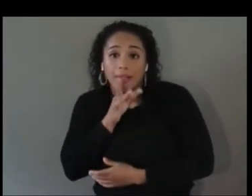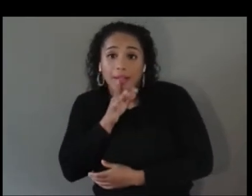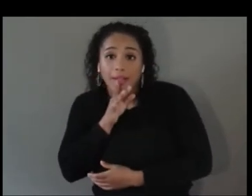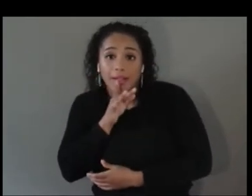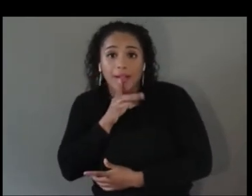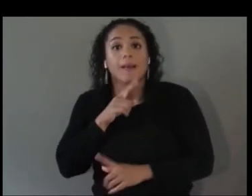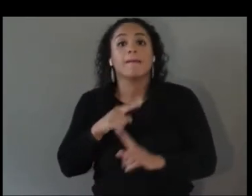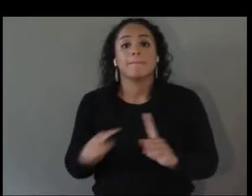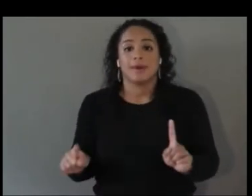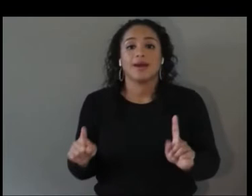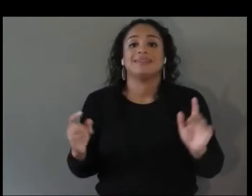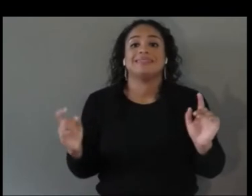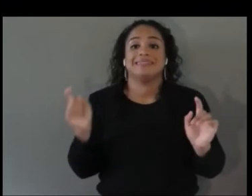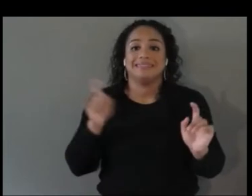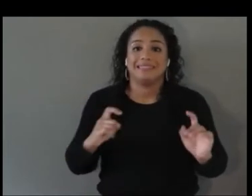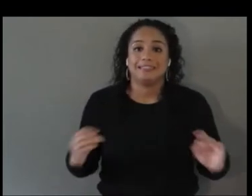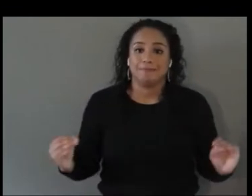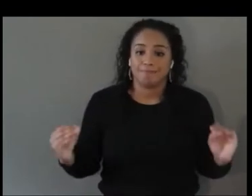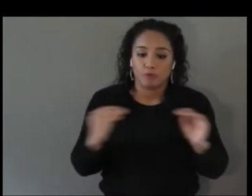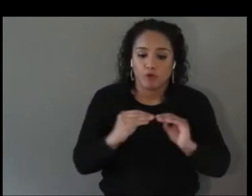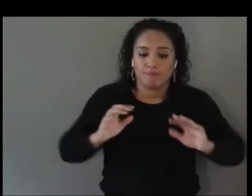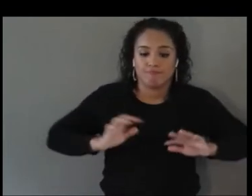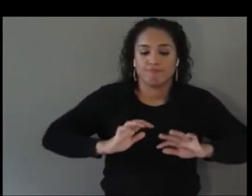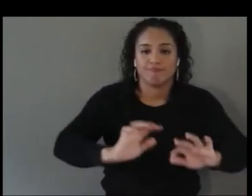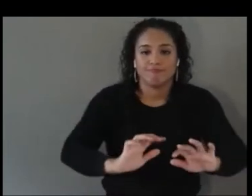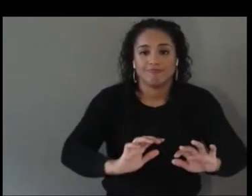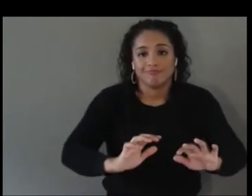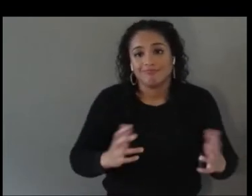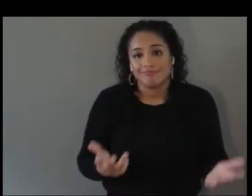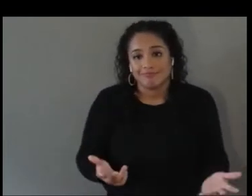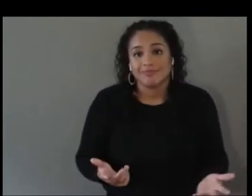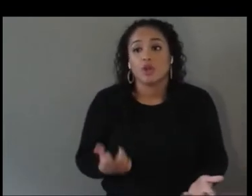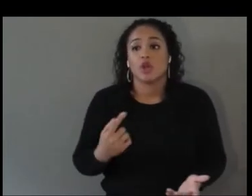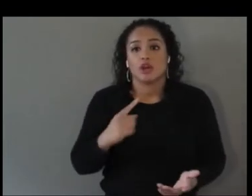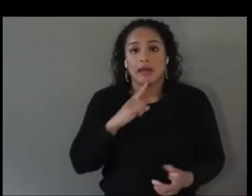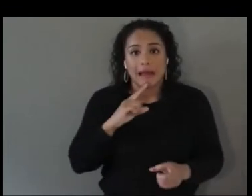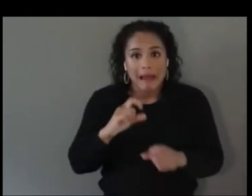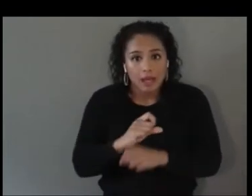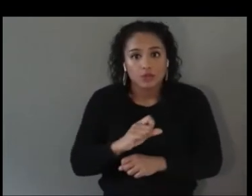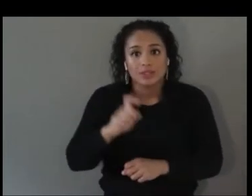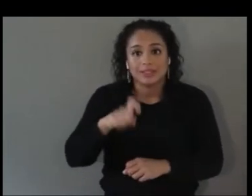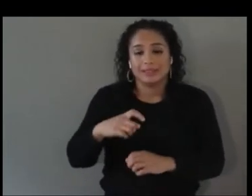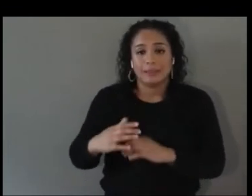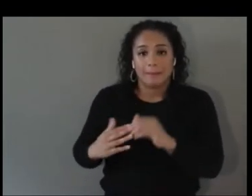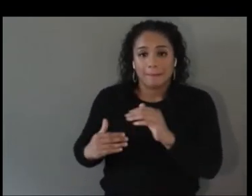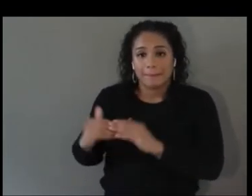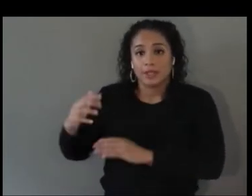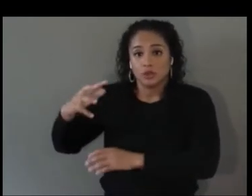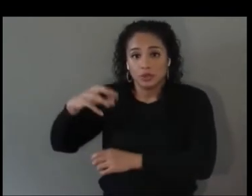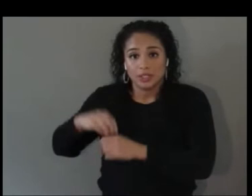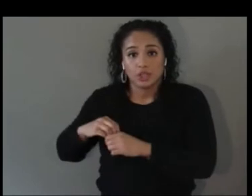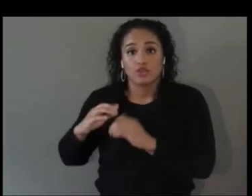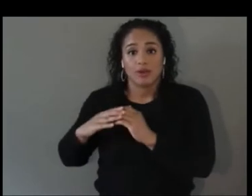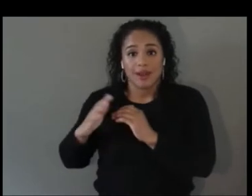have to walk the talk. Actually build it into your cascading KPIS, key performance indicators, and